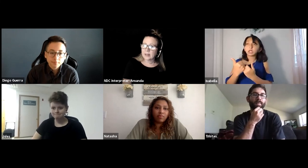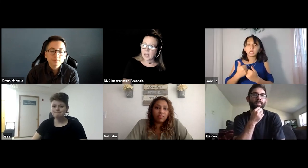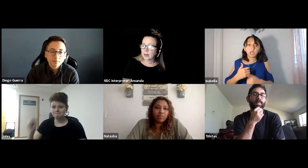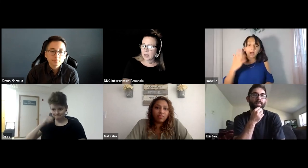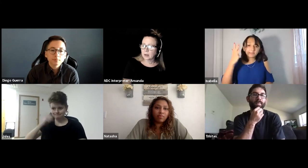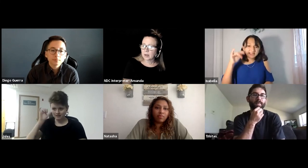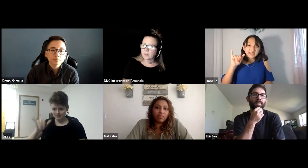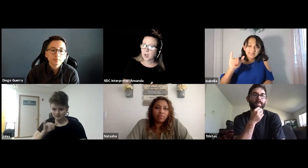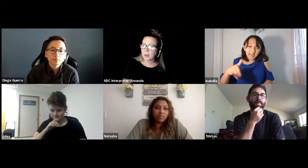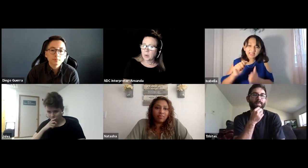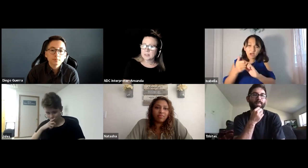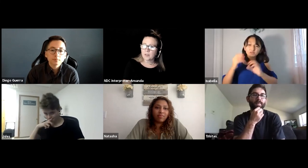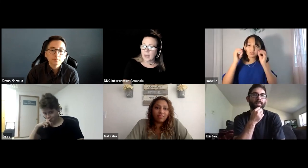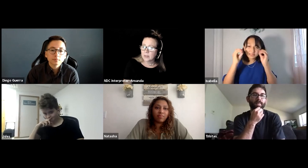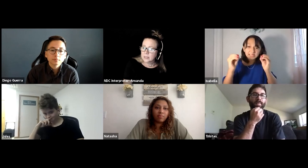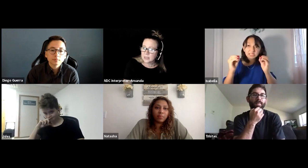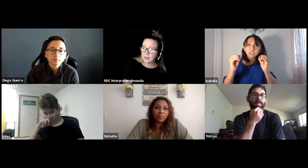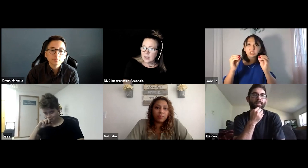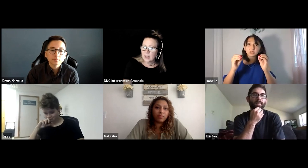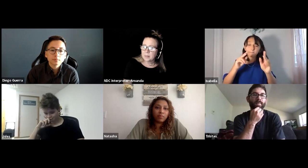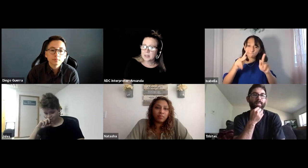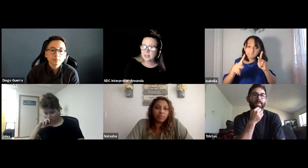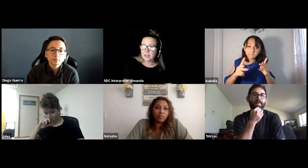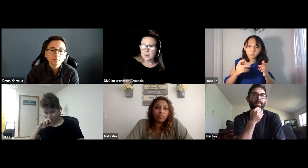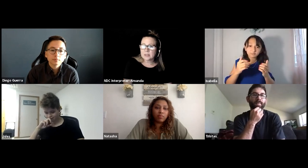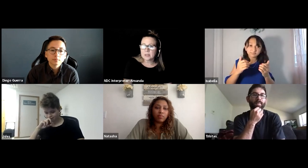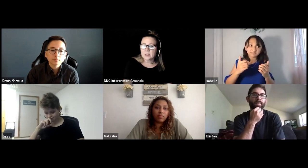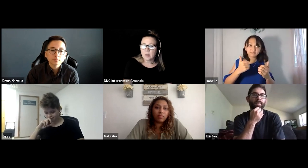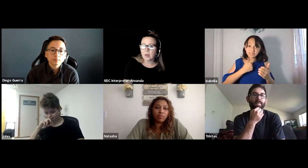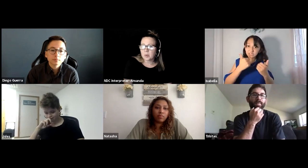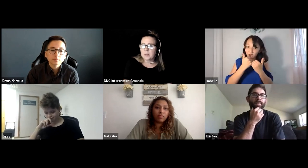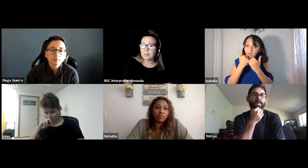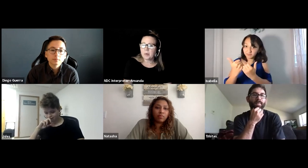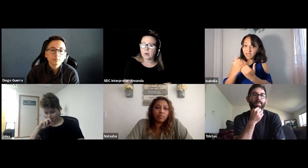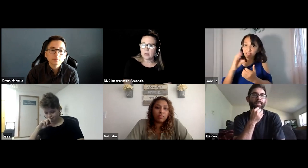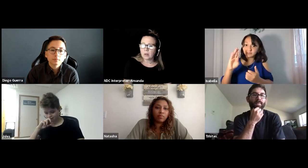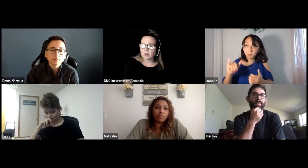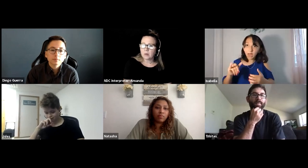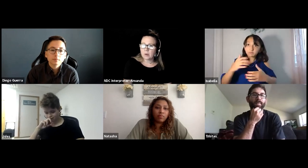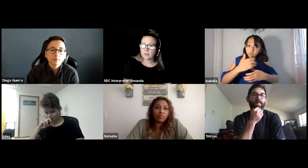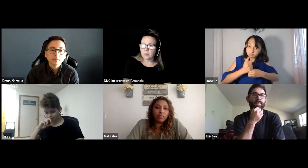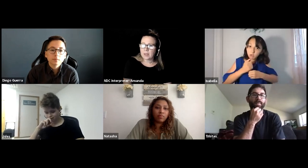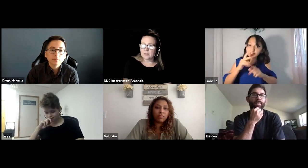and kind of help out with self-advocacy because that's how we teach other people if we have to